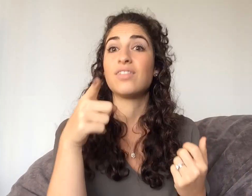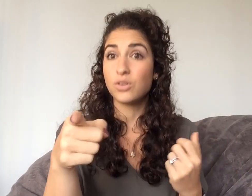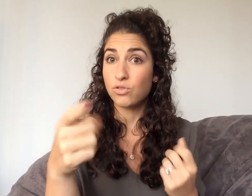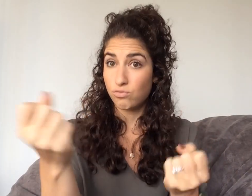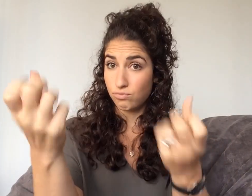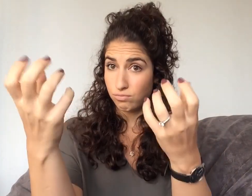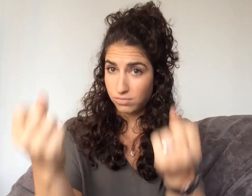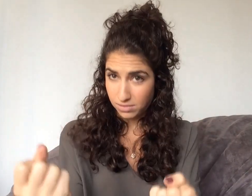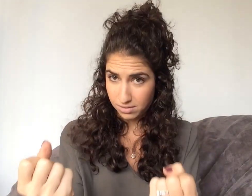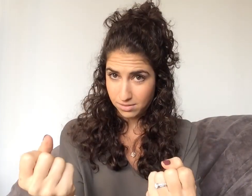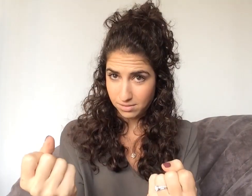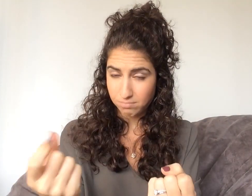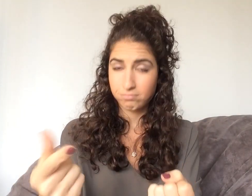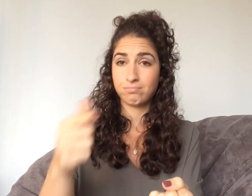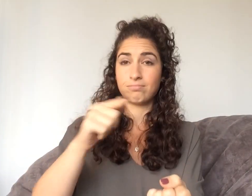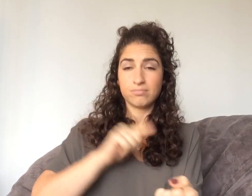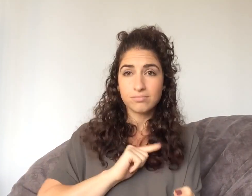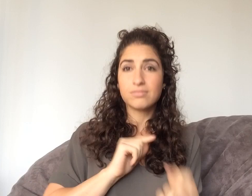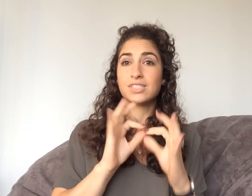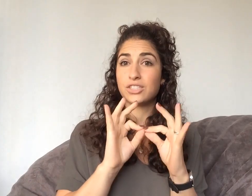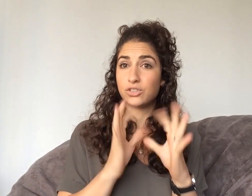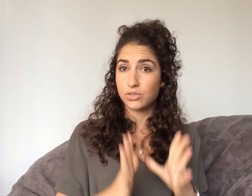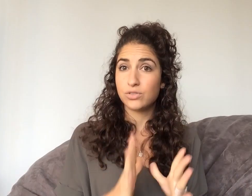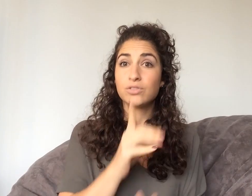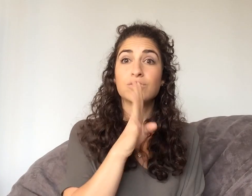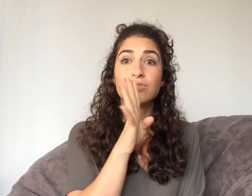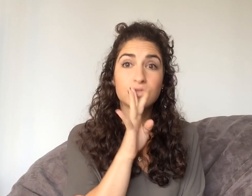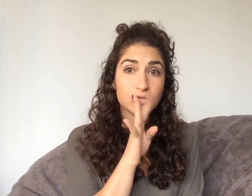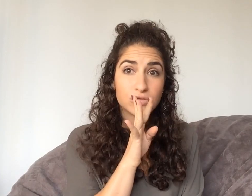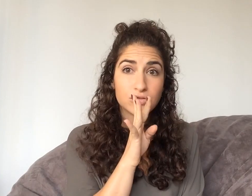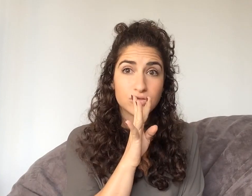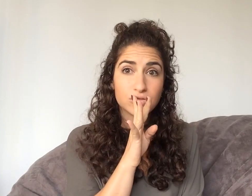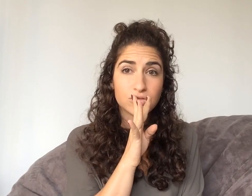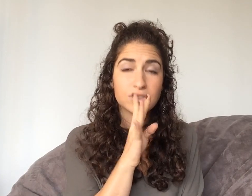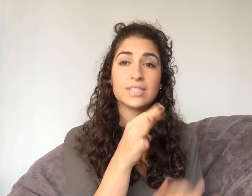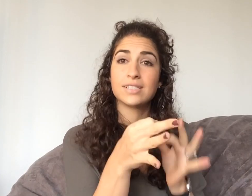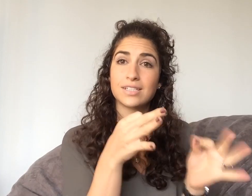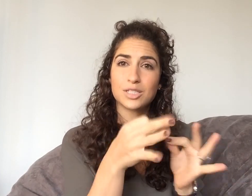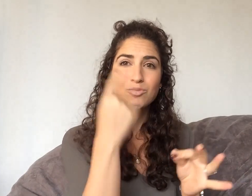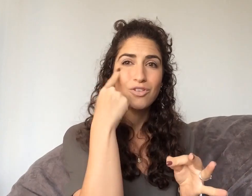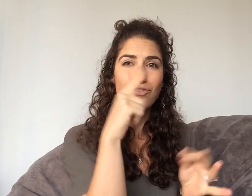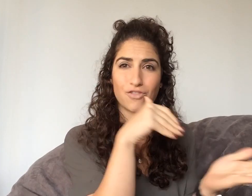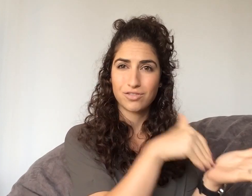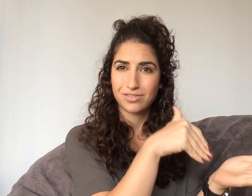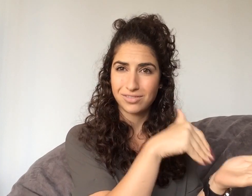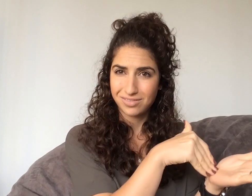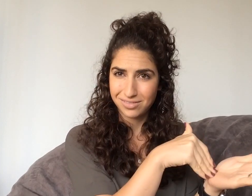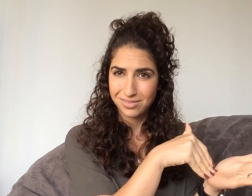understand. And then you sign, the interpreter will speak and explain for